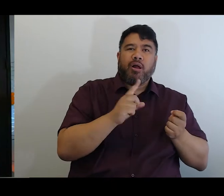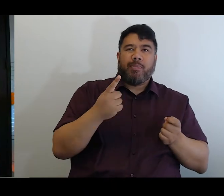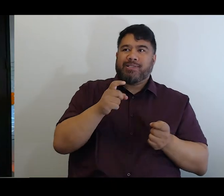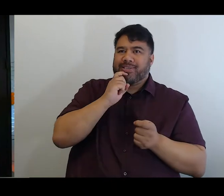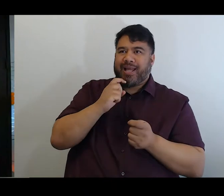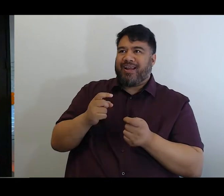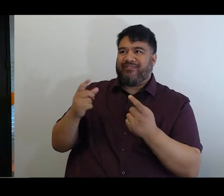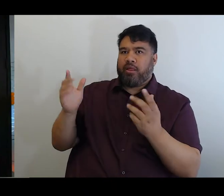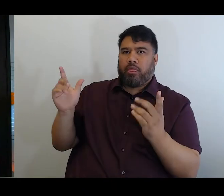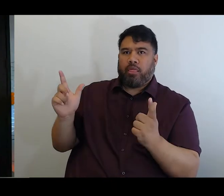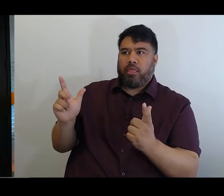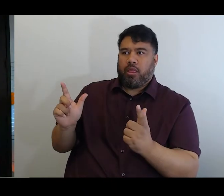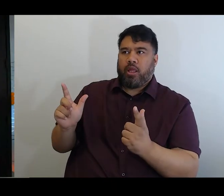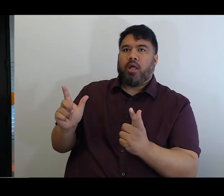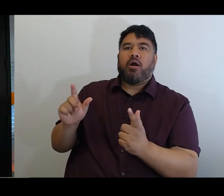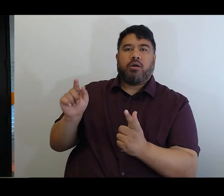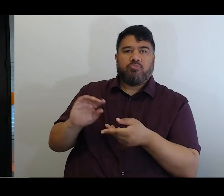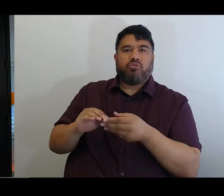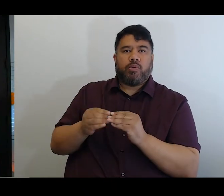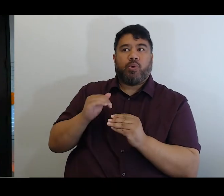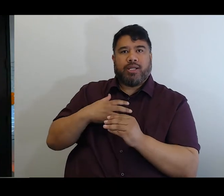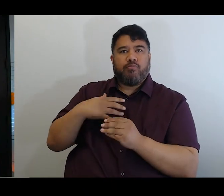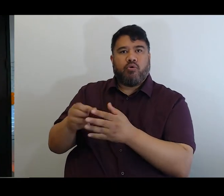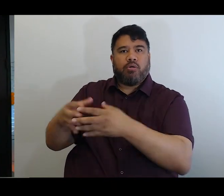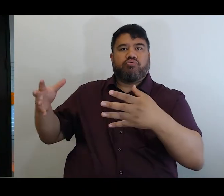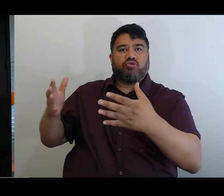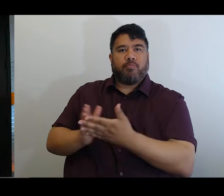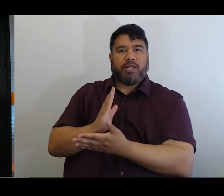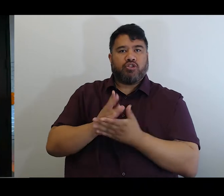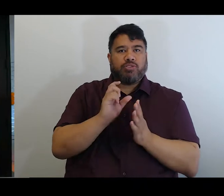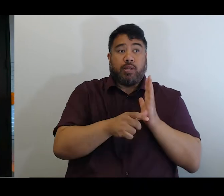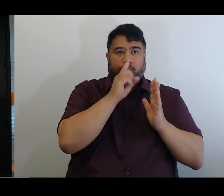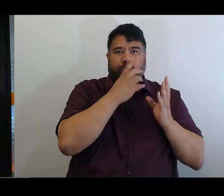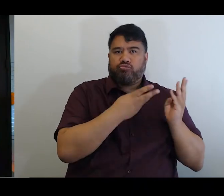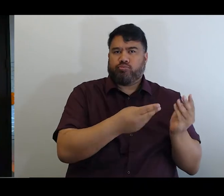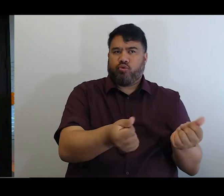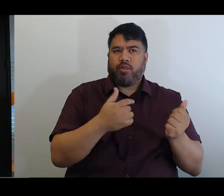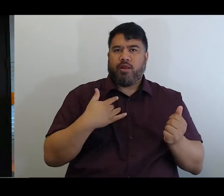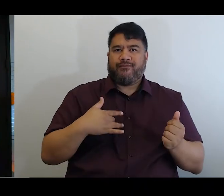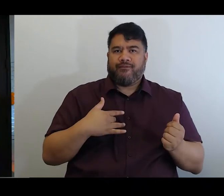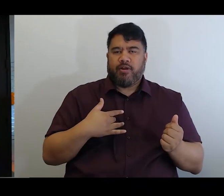I acknowledge that there is not a simple solution to that.